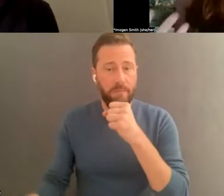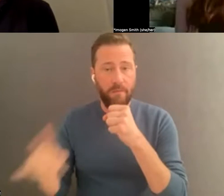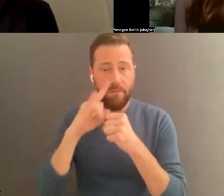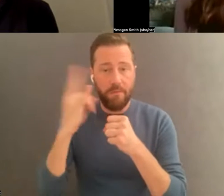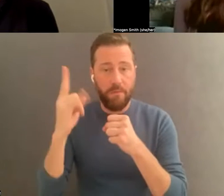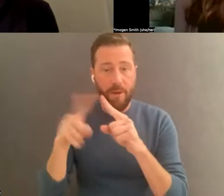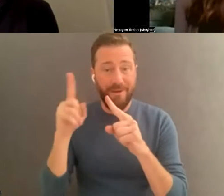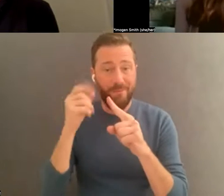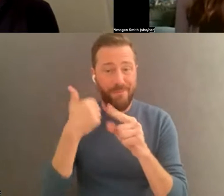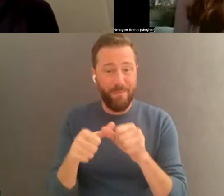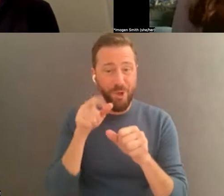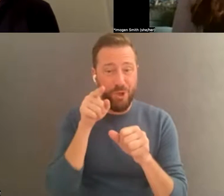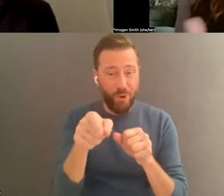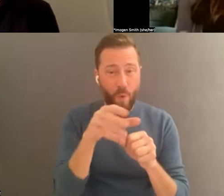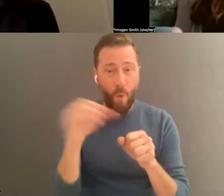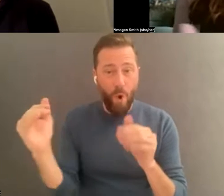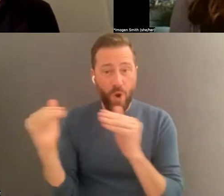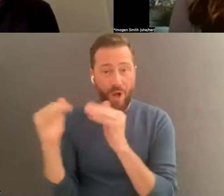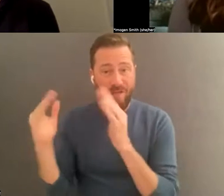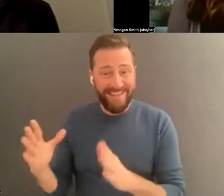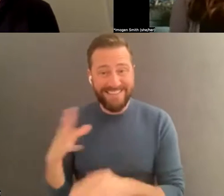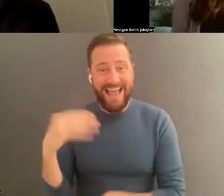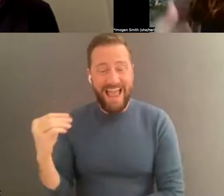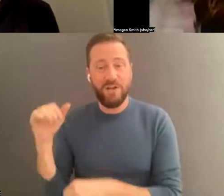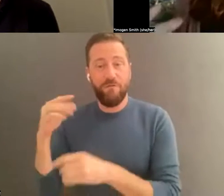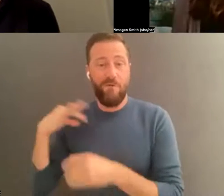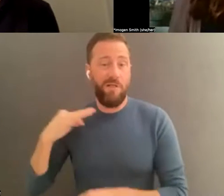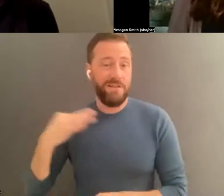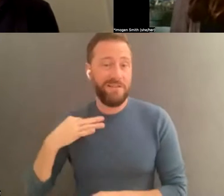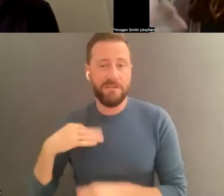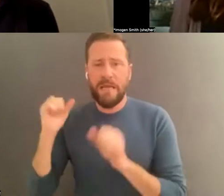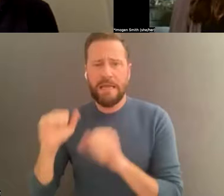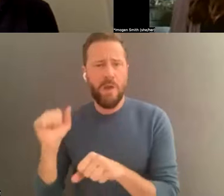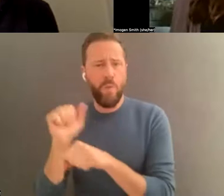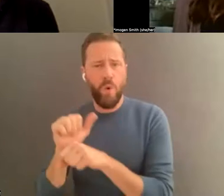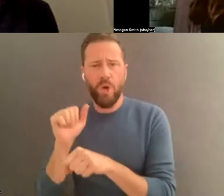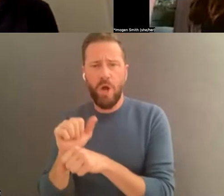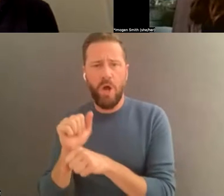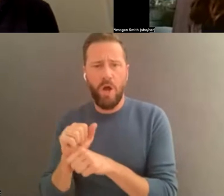volunteers can work on piecemeal. This doesn't have to be a project that you do all in one go. Once you